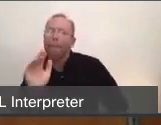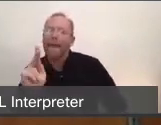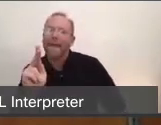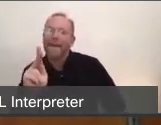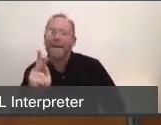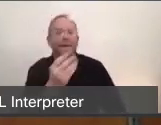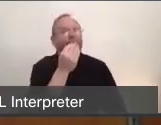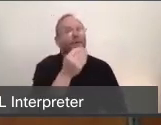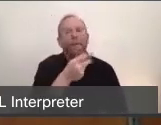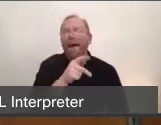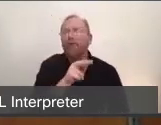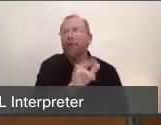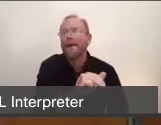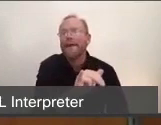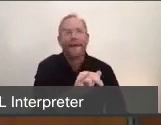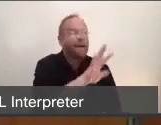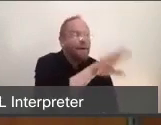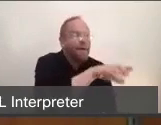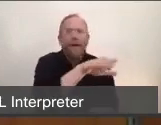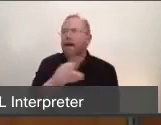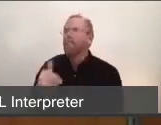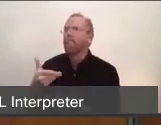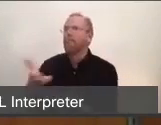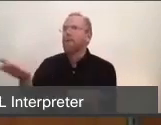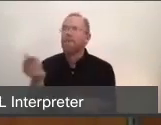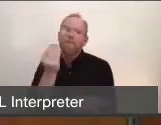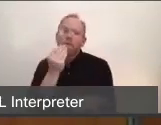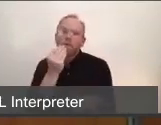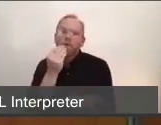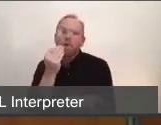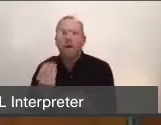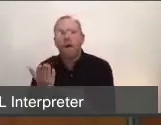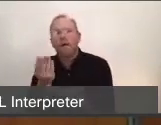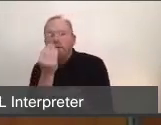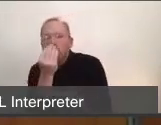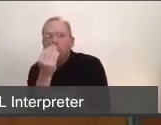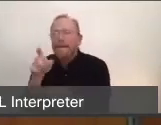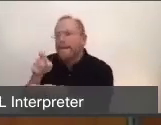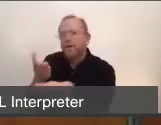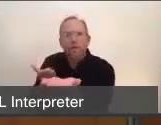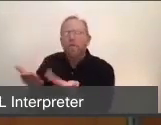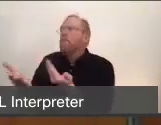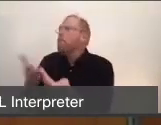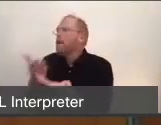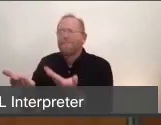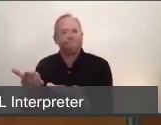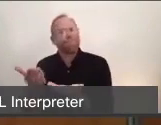finding a place where they can offer their services to someone else. So we thank you.